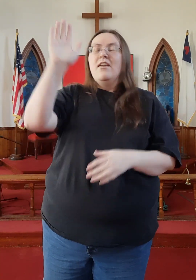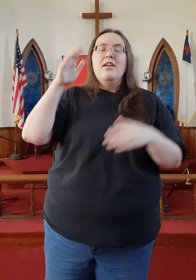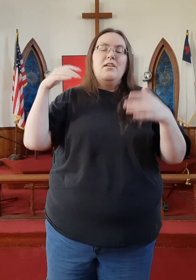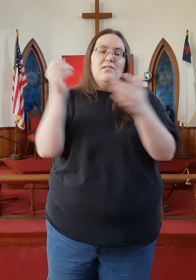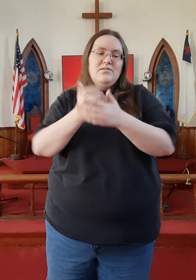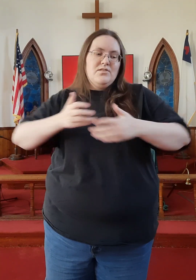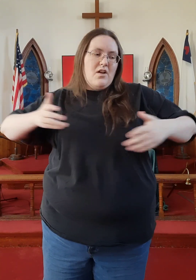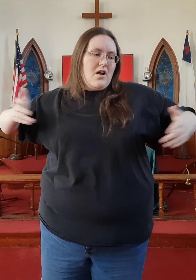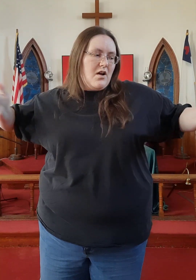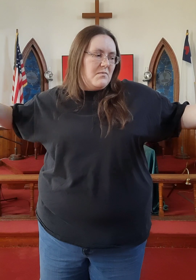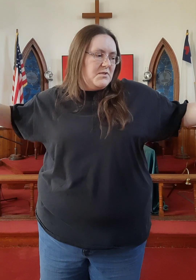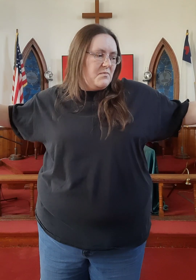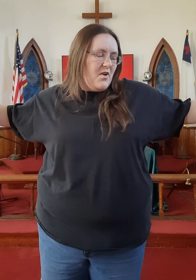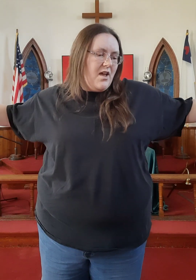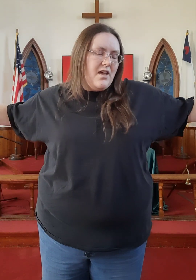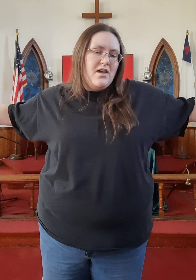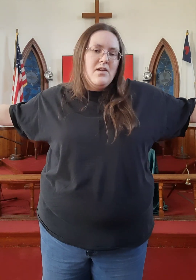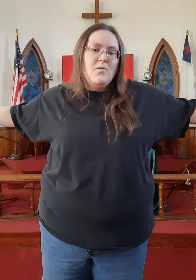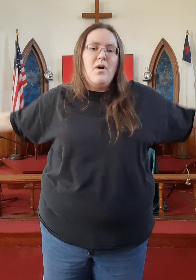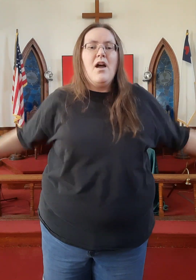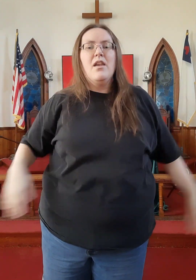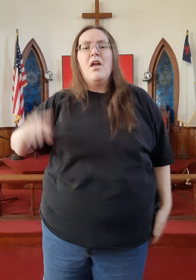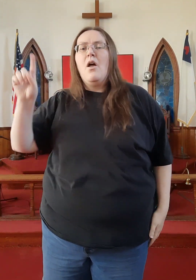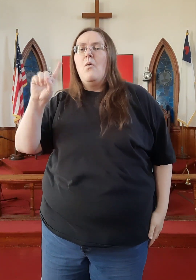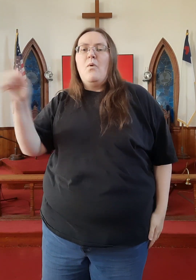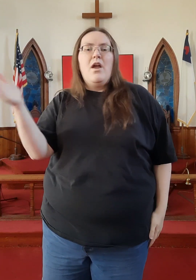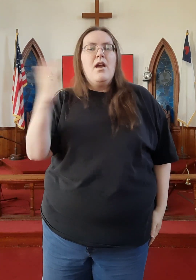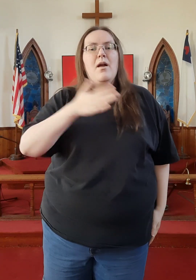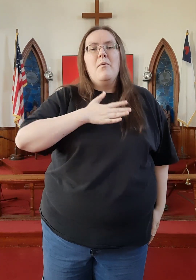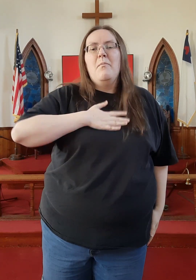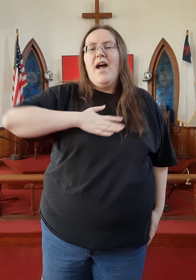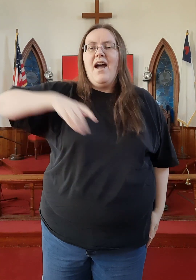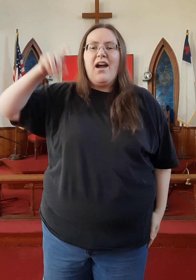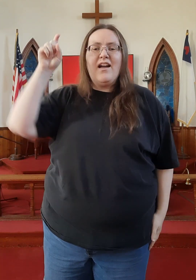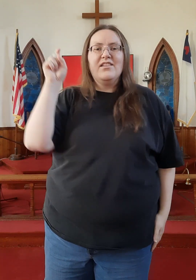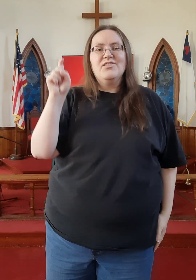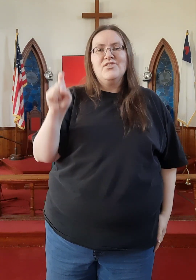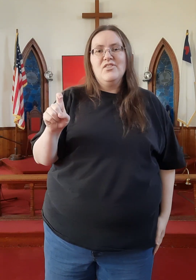His arms spread wide where mine should be